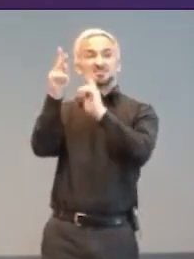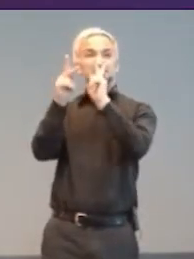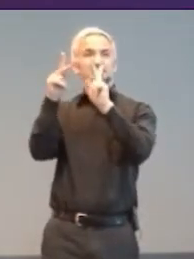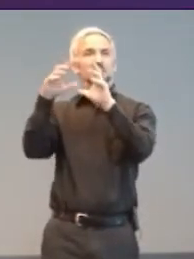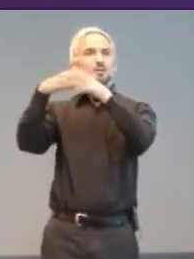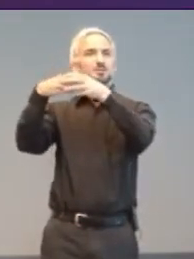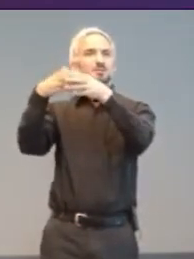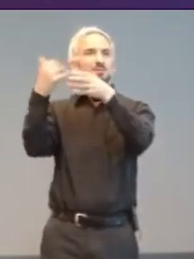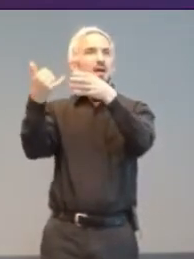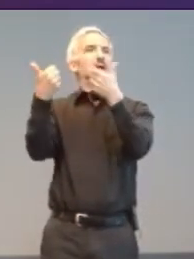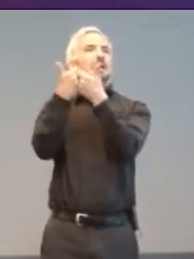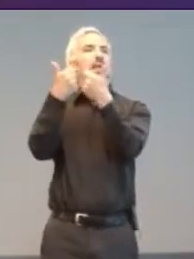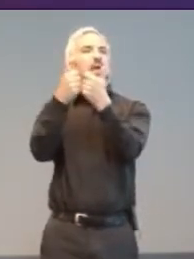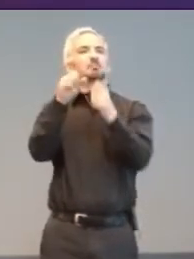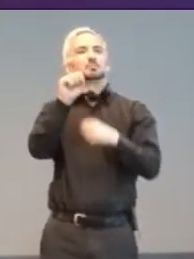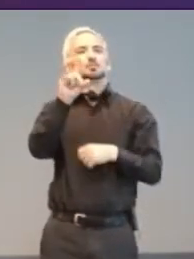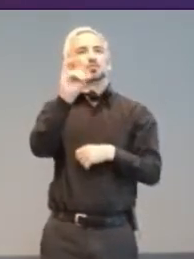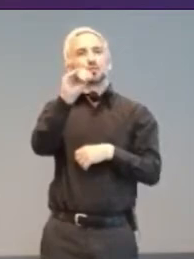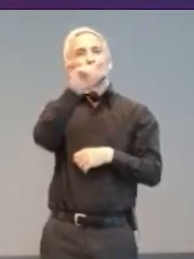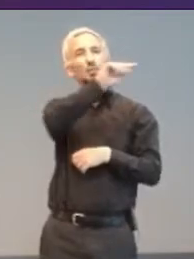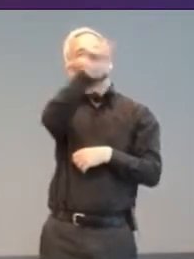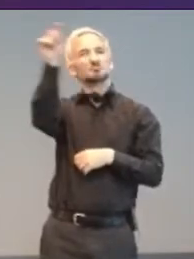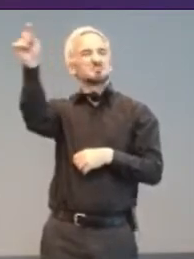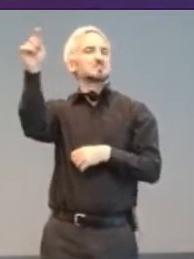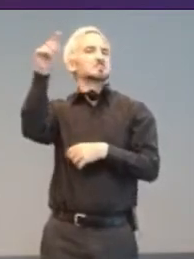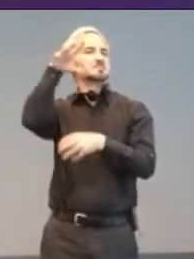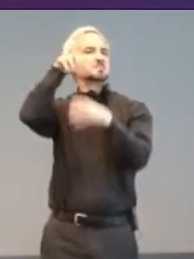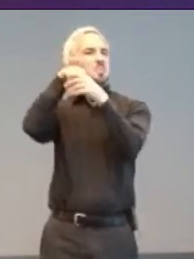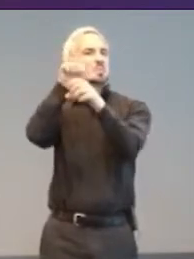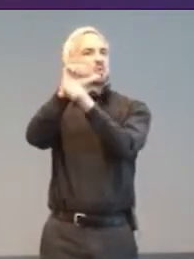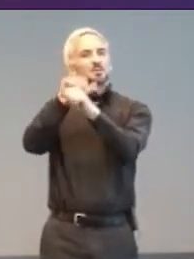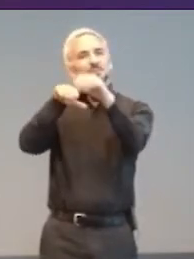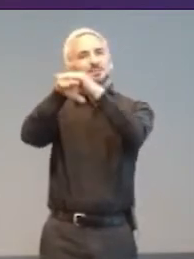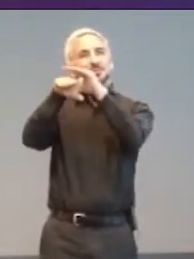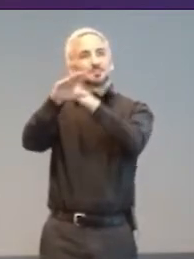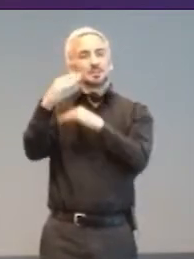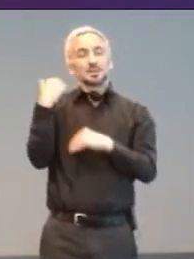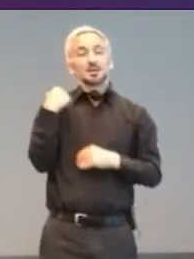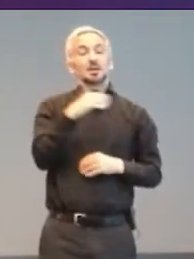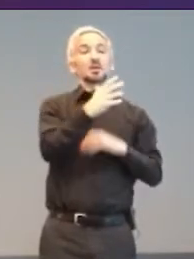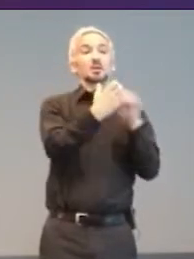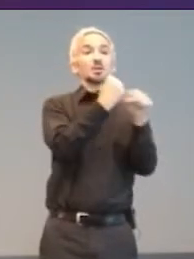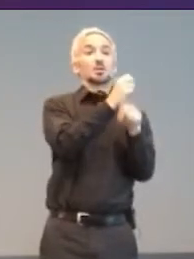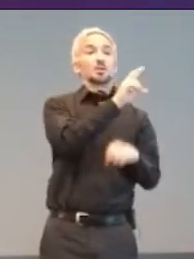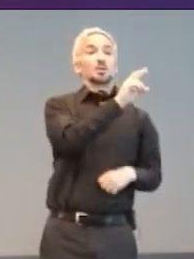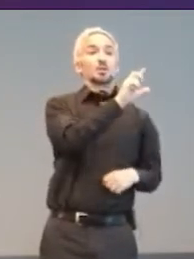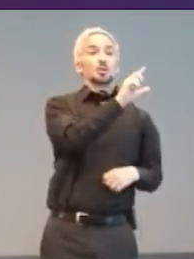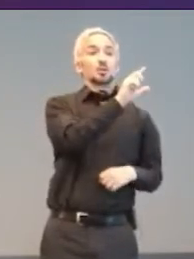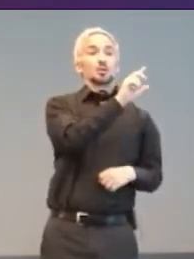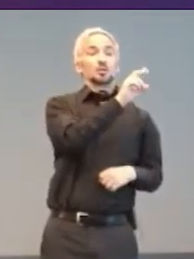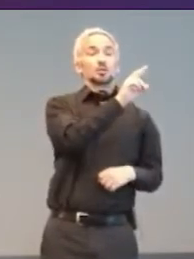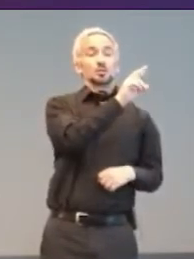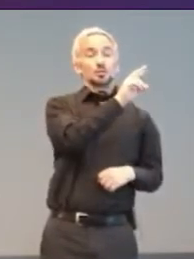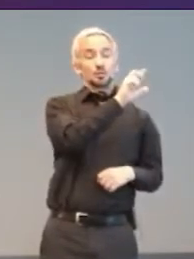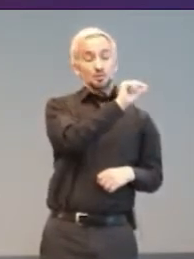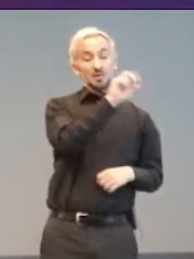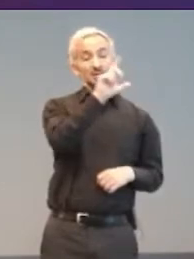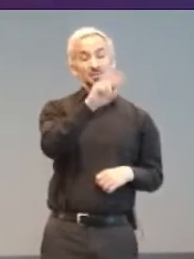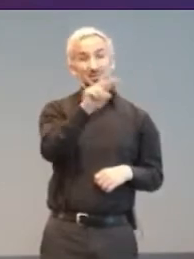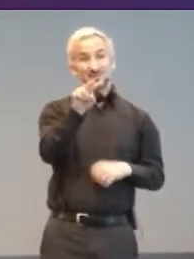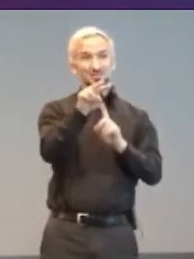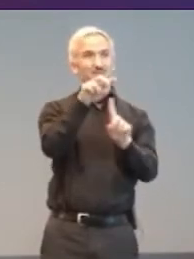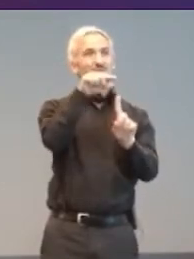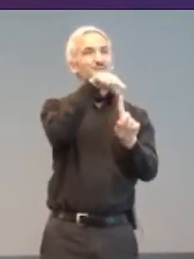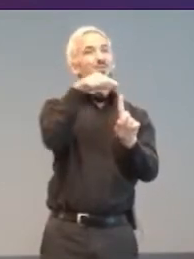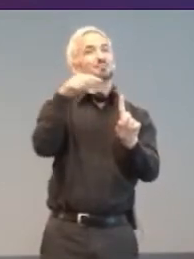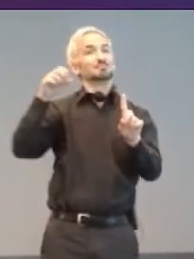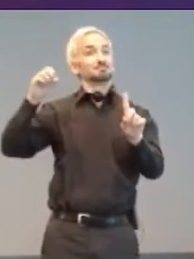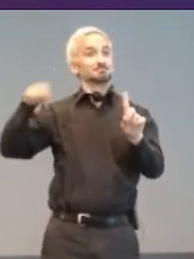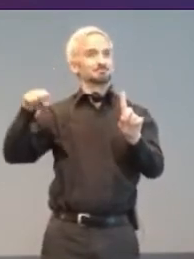game studios, Ian Hamilton tells me. In 2022 the GDC dev survey had 'yes' outnumber 'no' for the first time